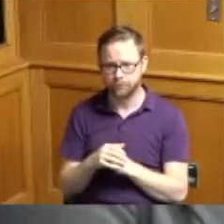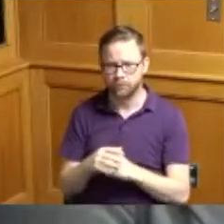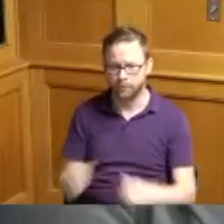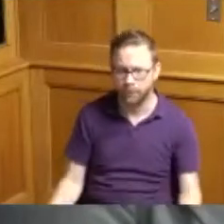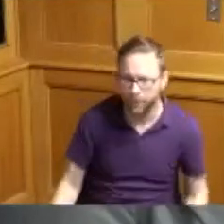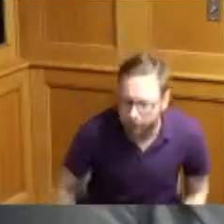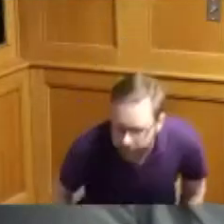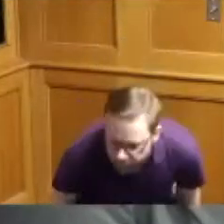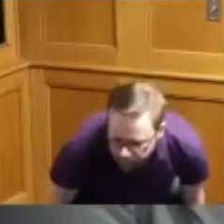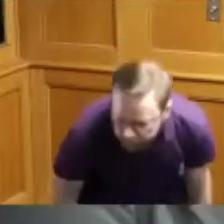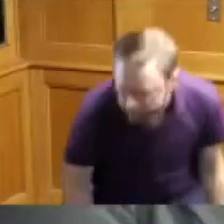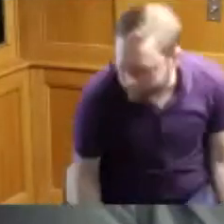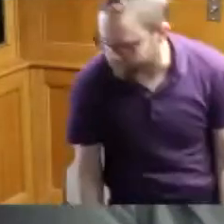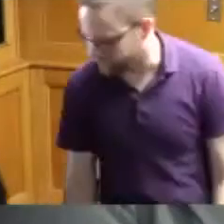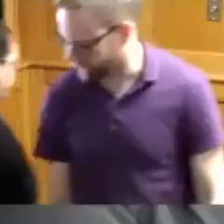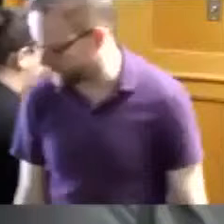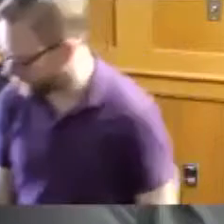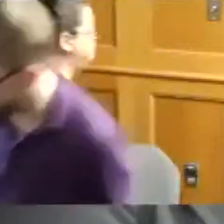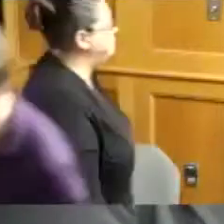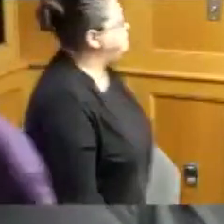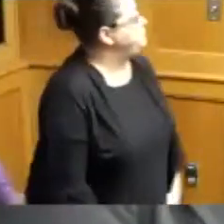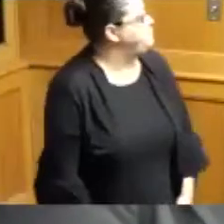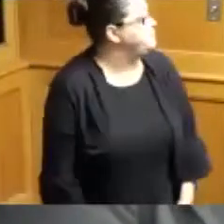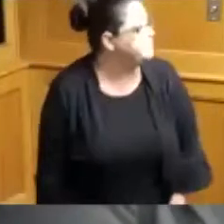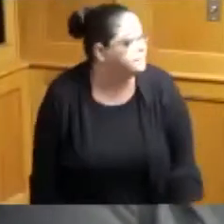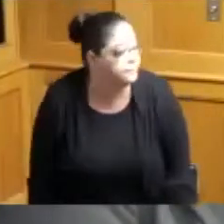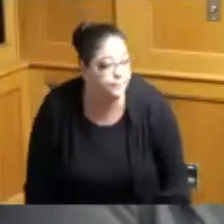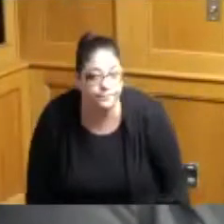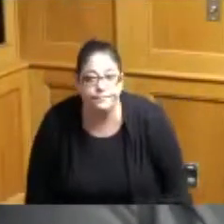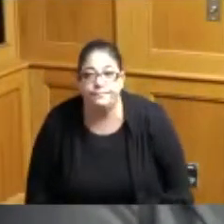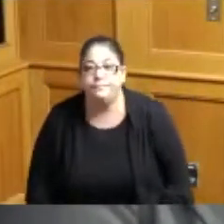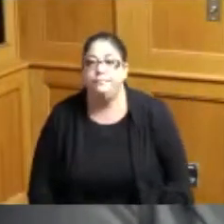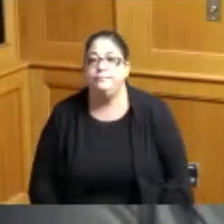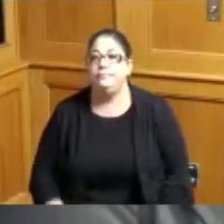can't control as we've said the inflation we're trying to outrun it working as quick as we can